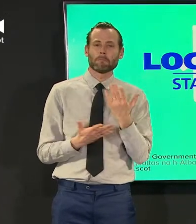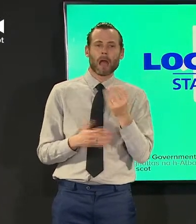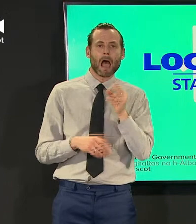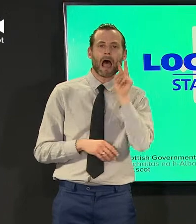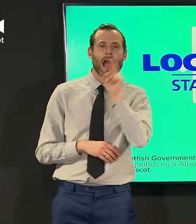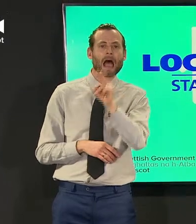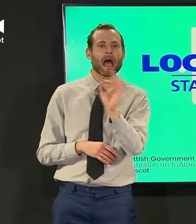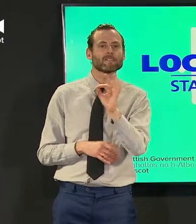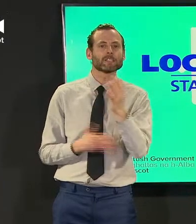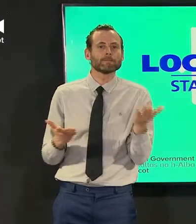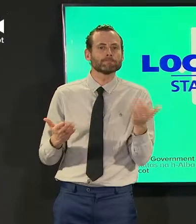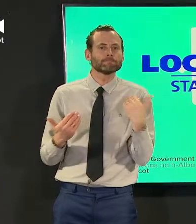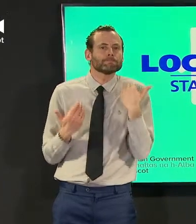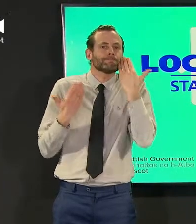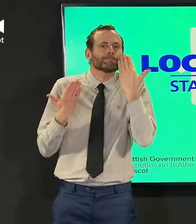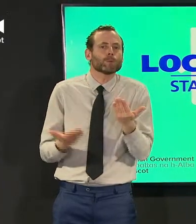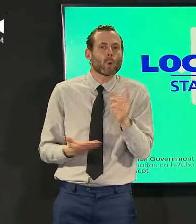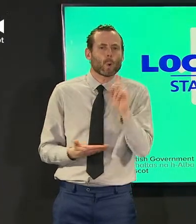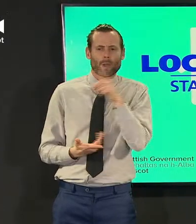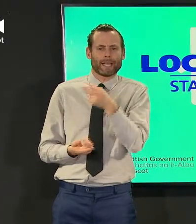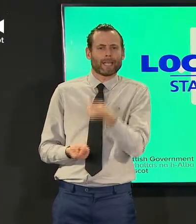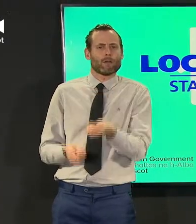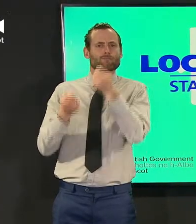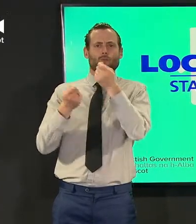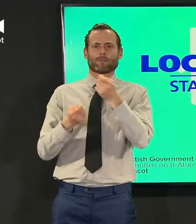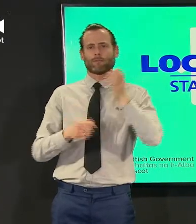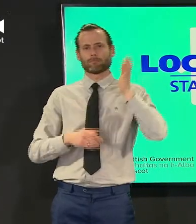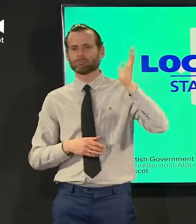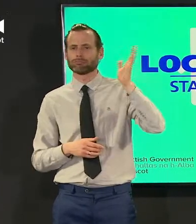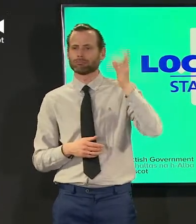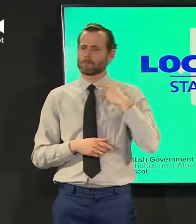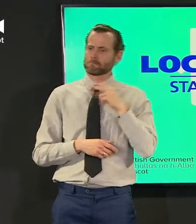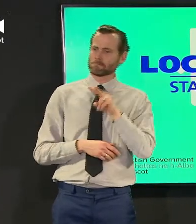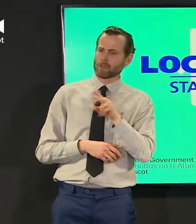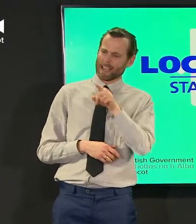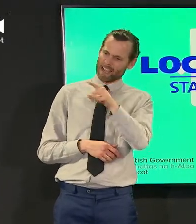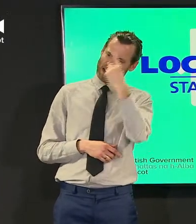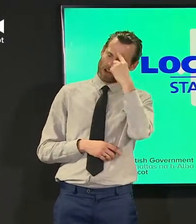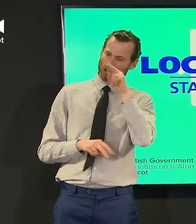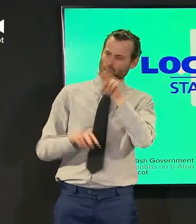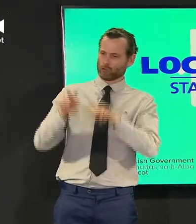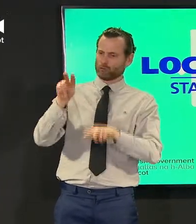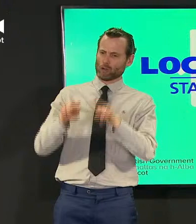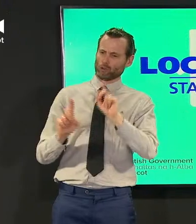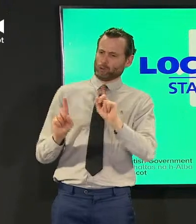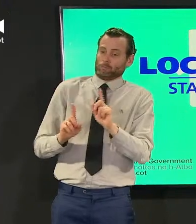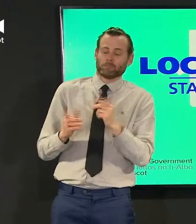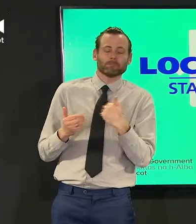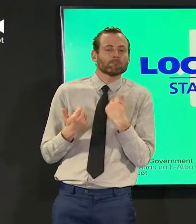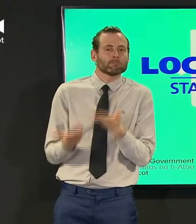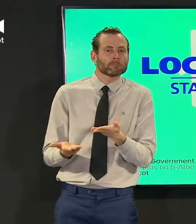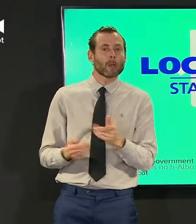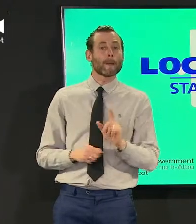i have no idea what he might be basing that on what i do know is that for the past 12